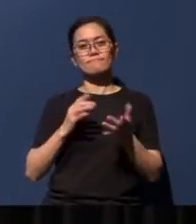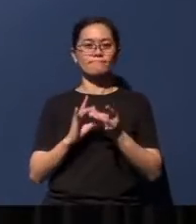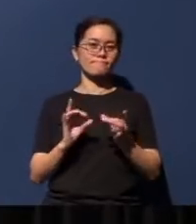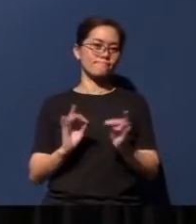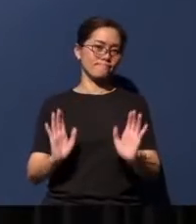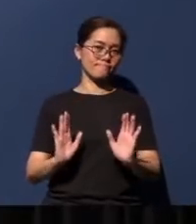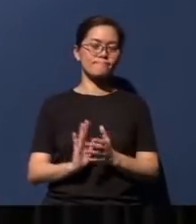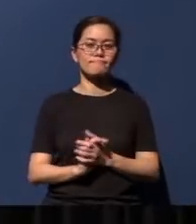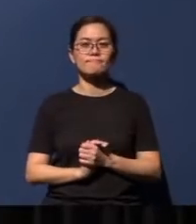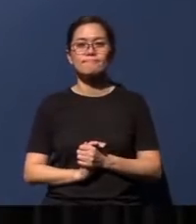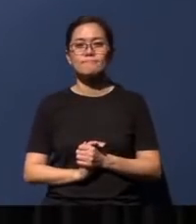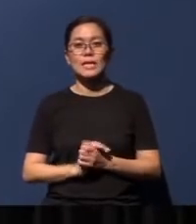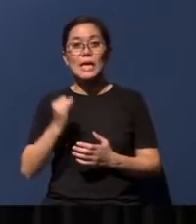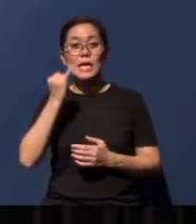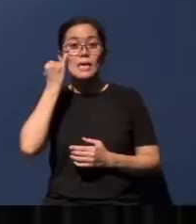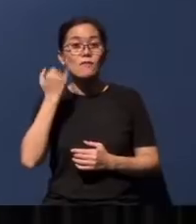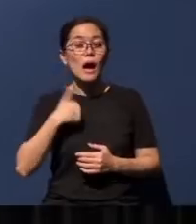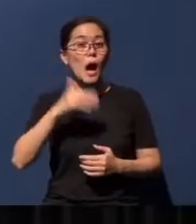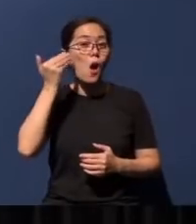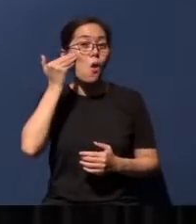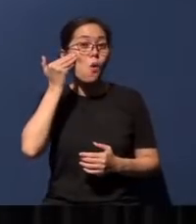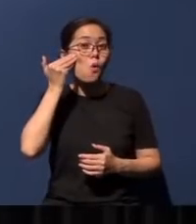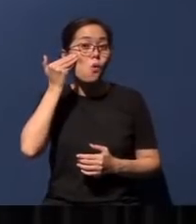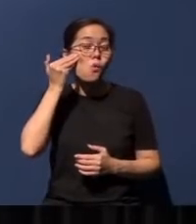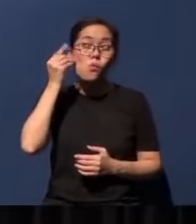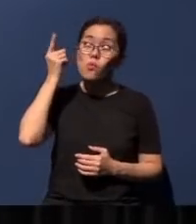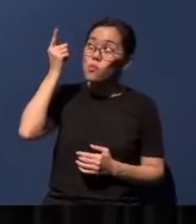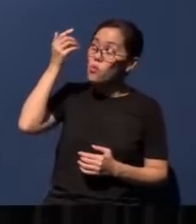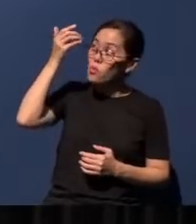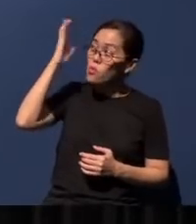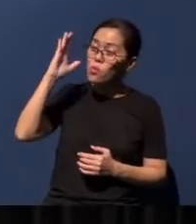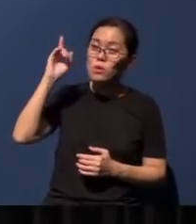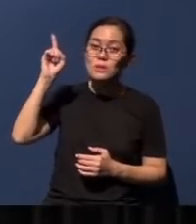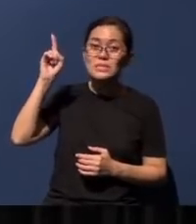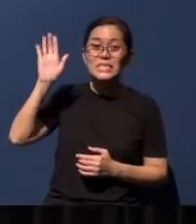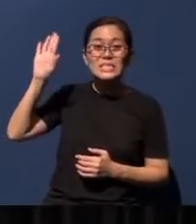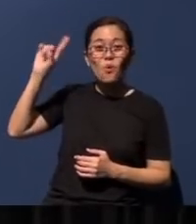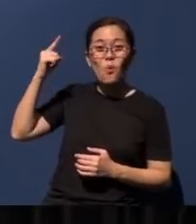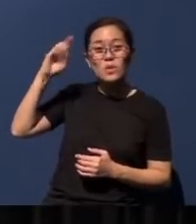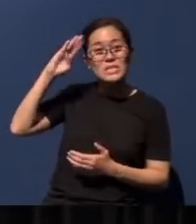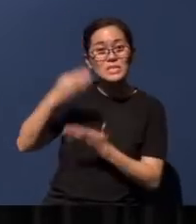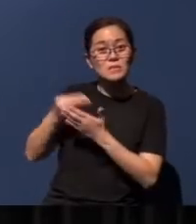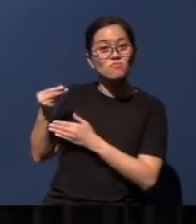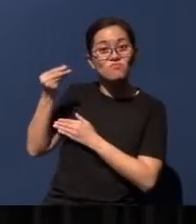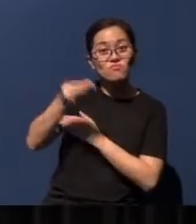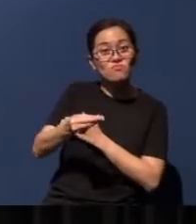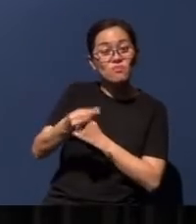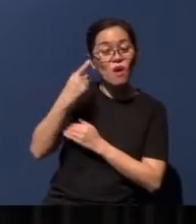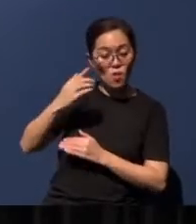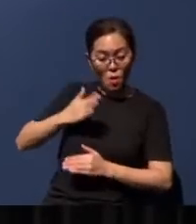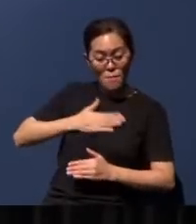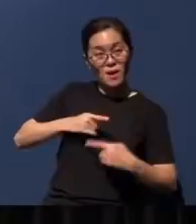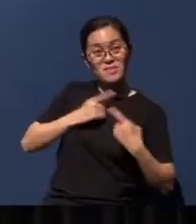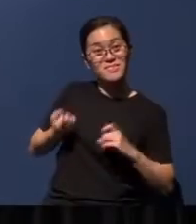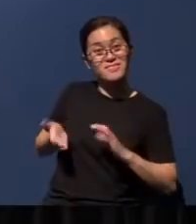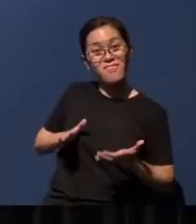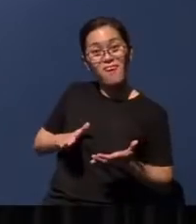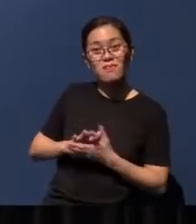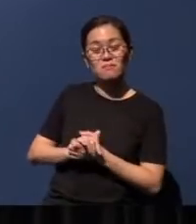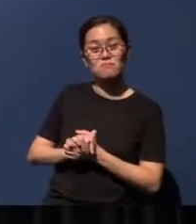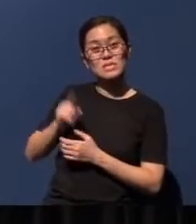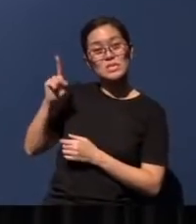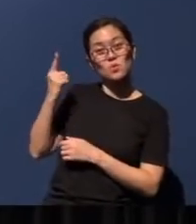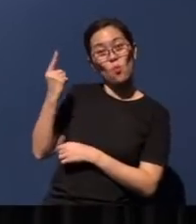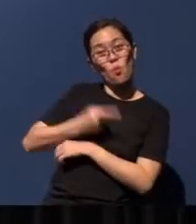If I know that there is a God who gave His only Son to die for my sin, who will one day restore